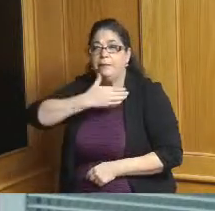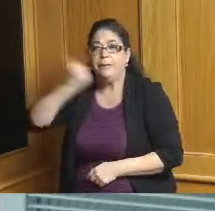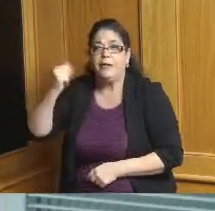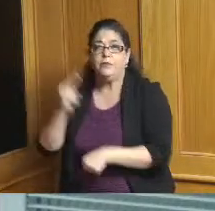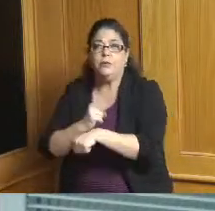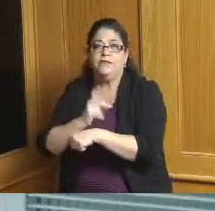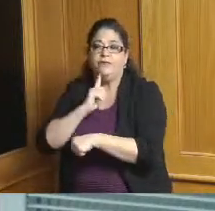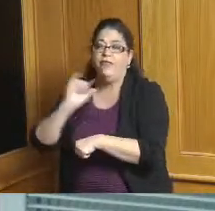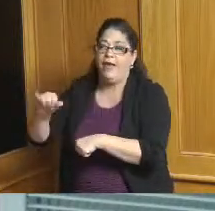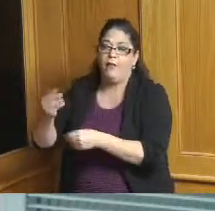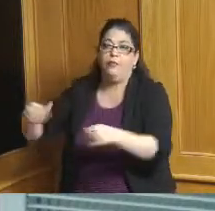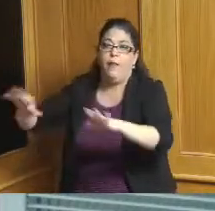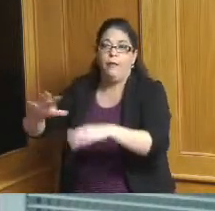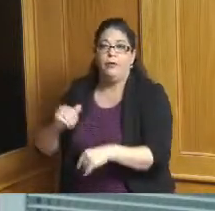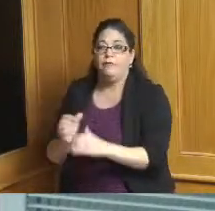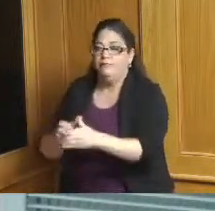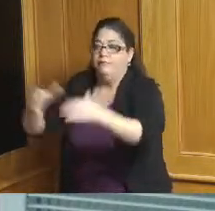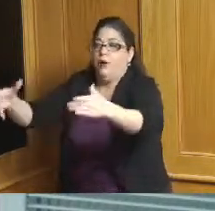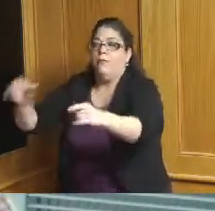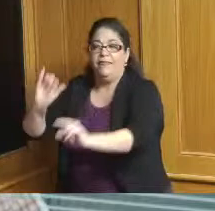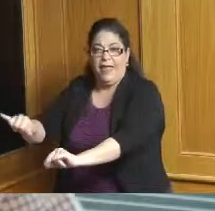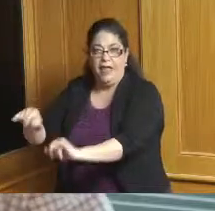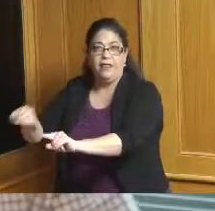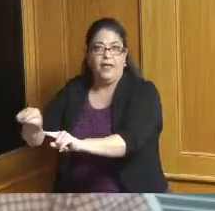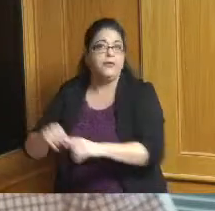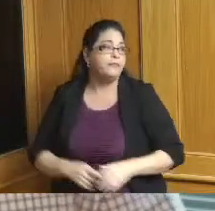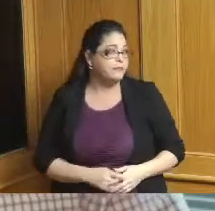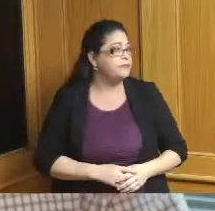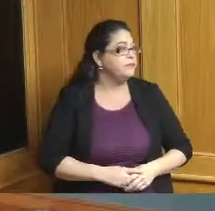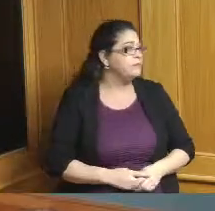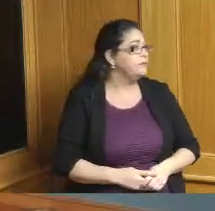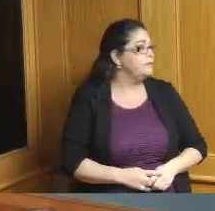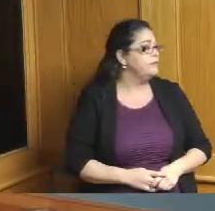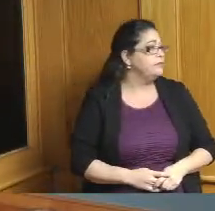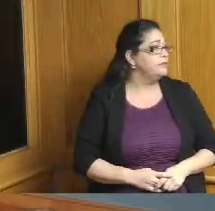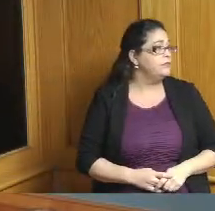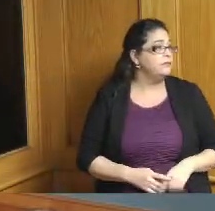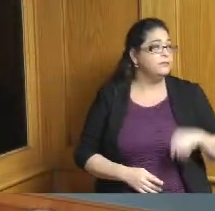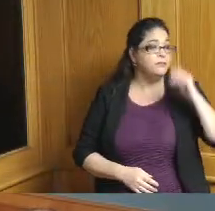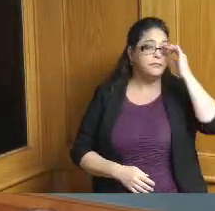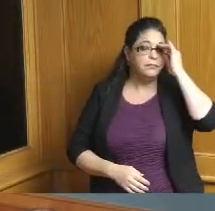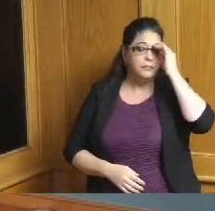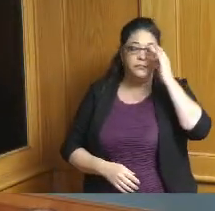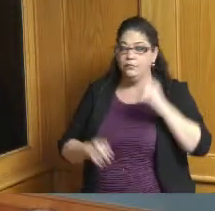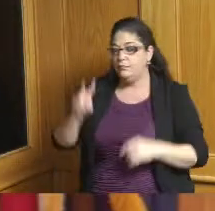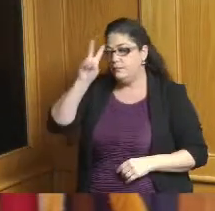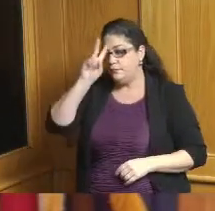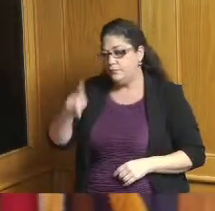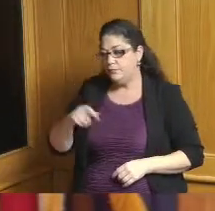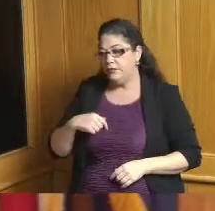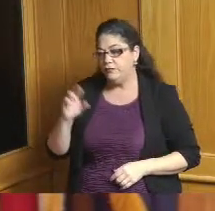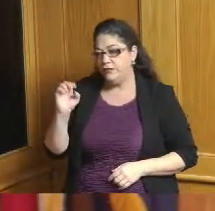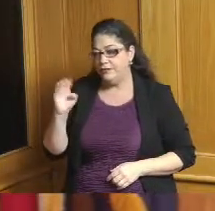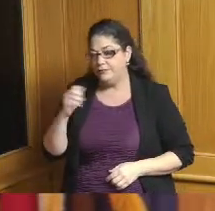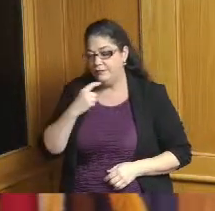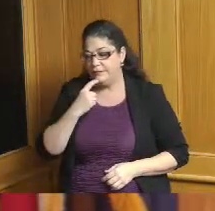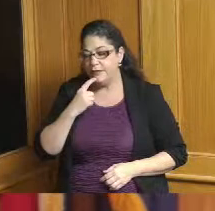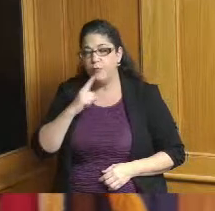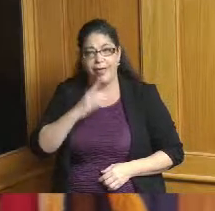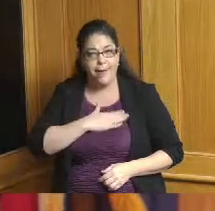piece of property no I think that's good and I'm I'm happy to see Forest Park coming in and